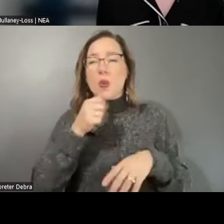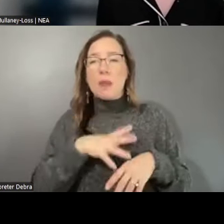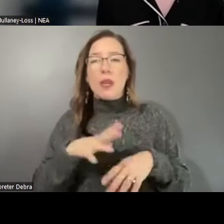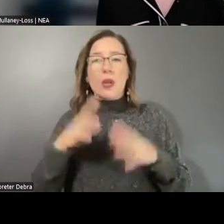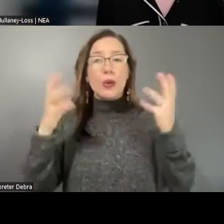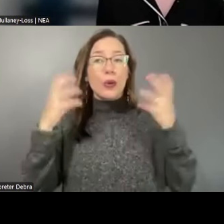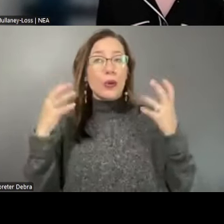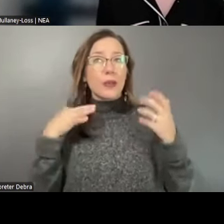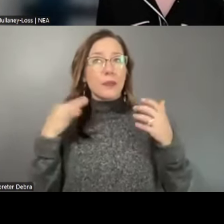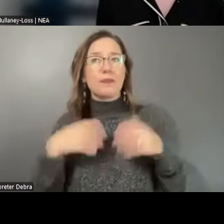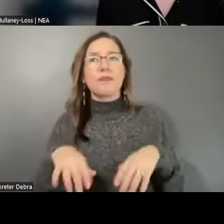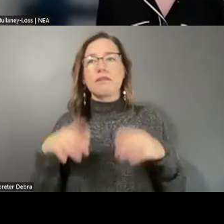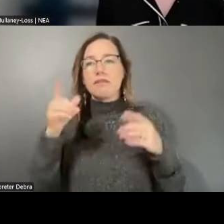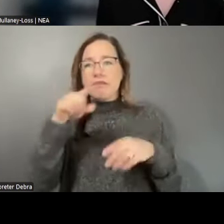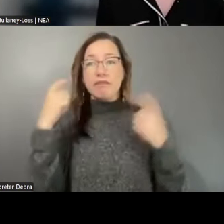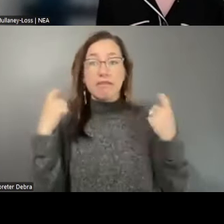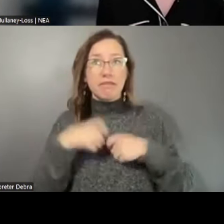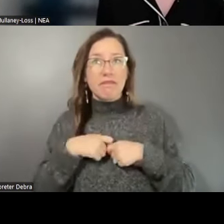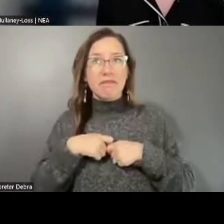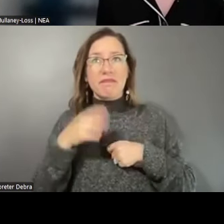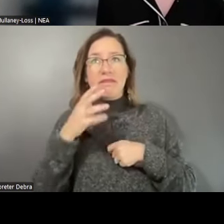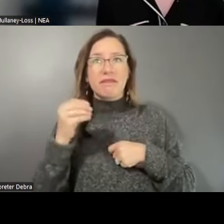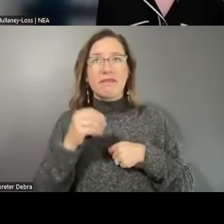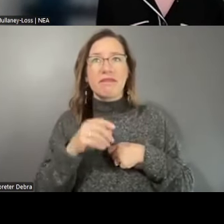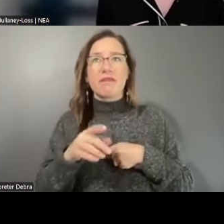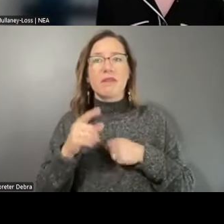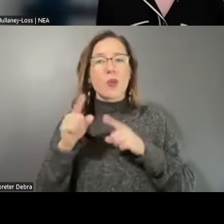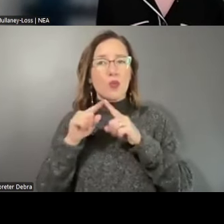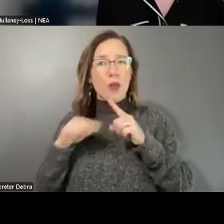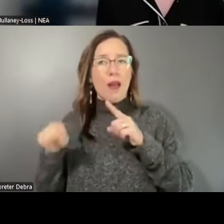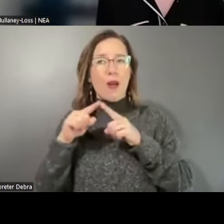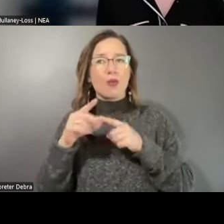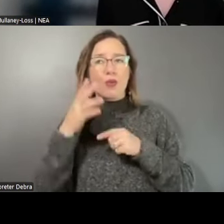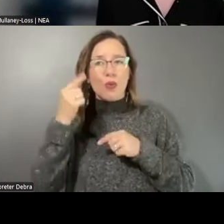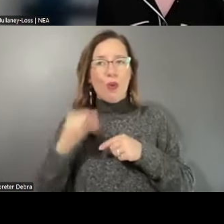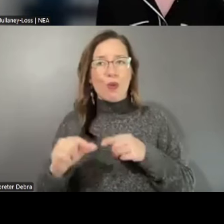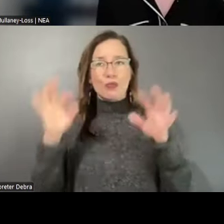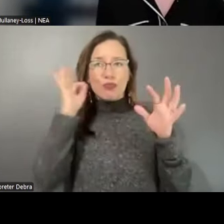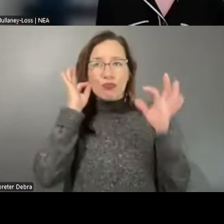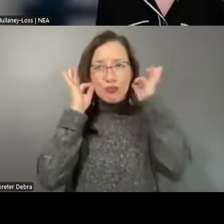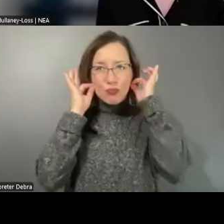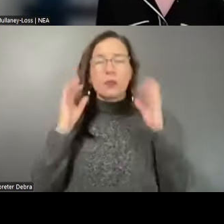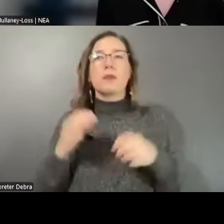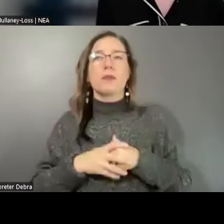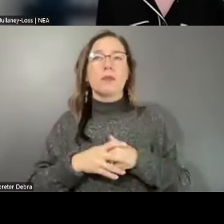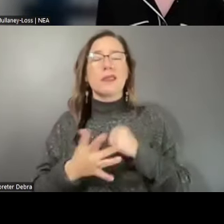wearing a black jacket and round gold earrings. The technical working group